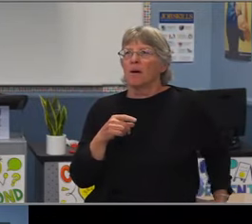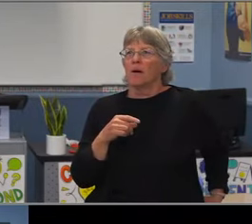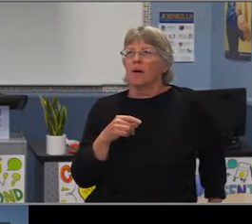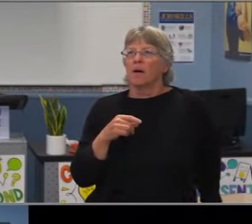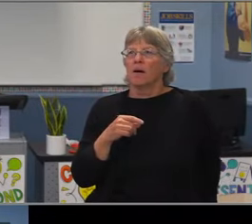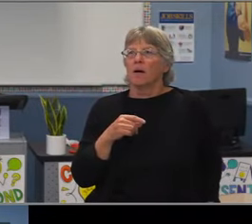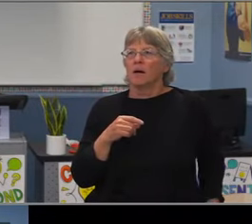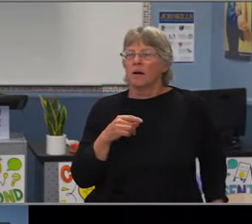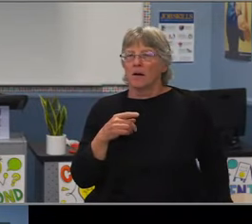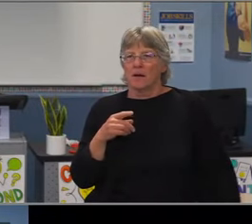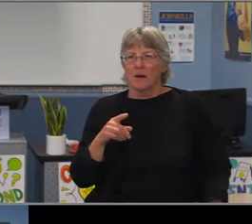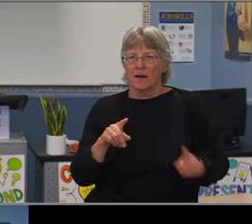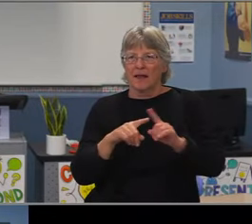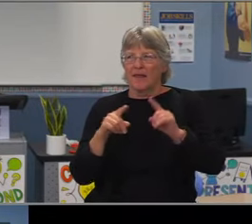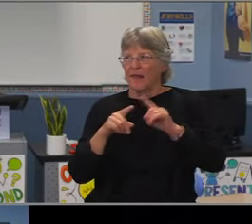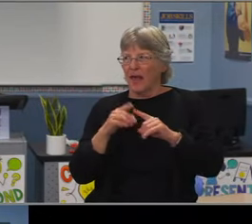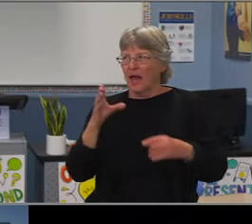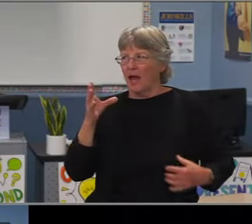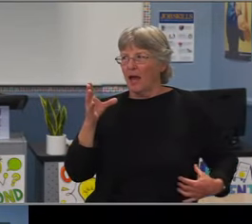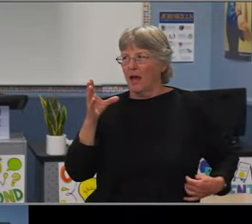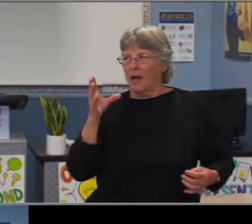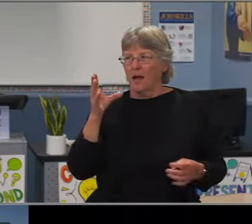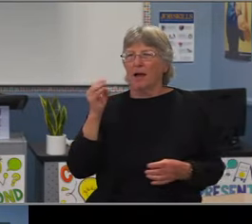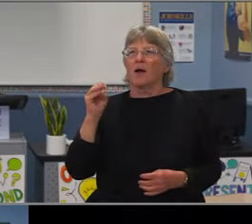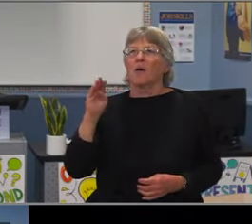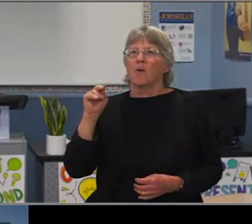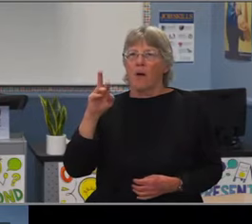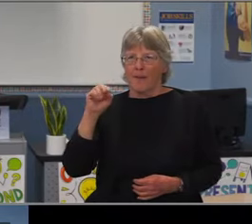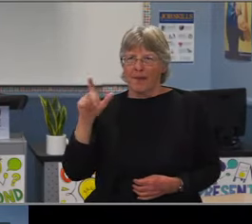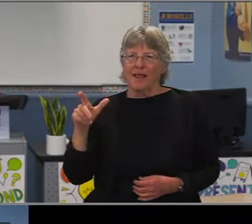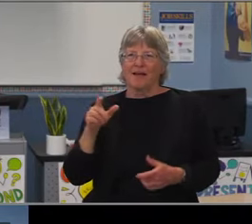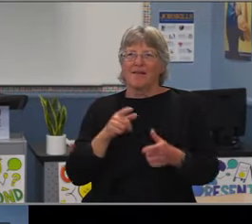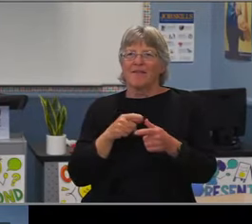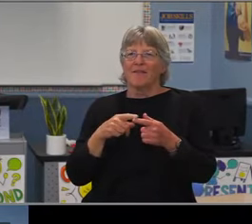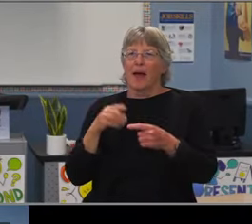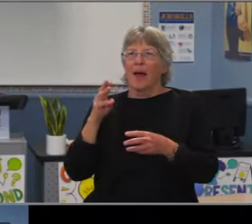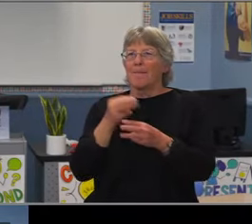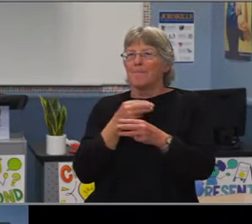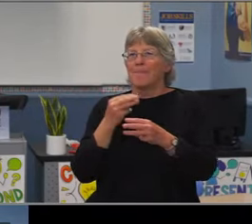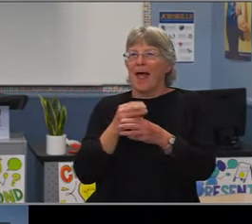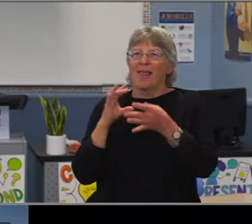It's almost incomprehensible for us to imagine the Long Beach Unified School District